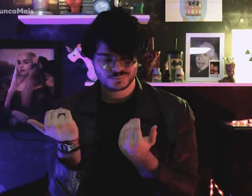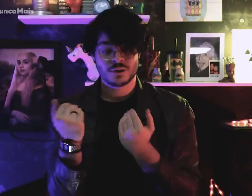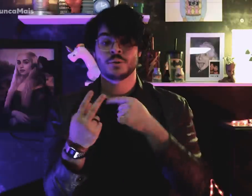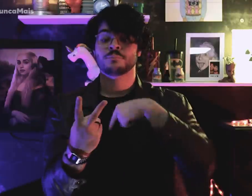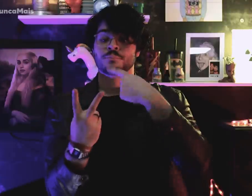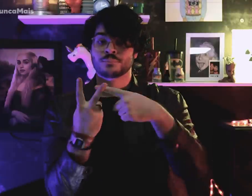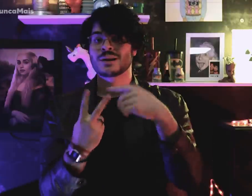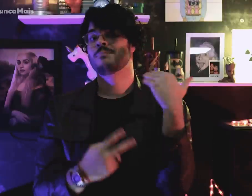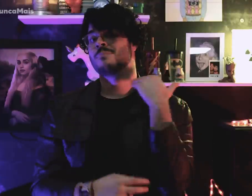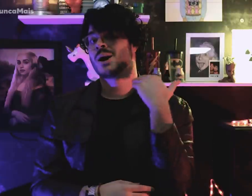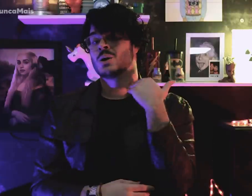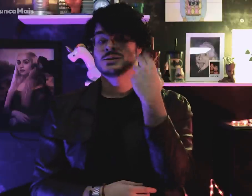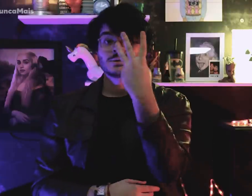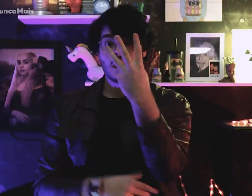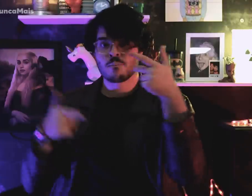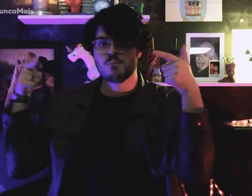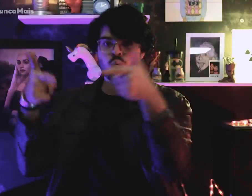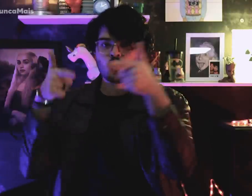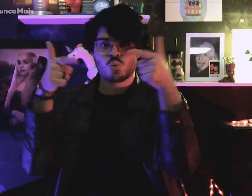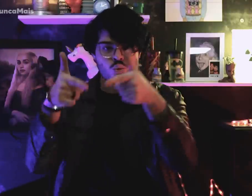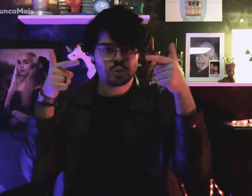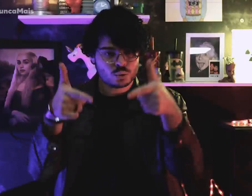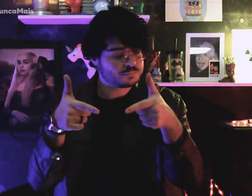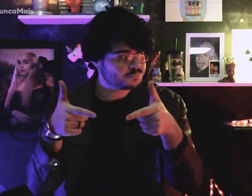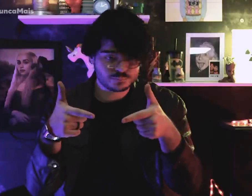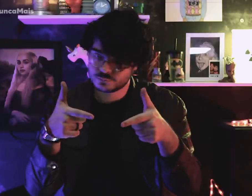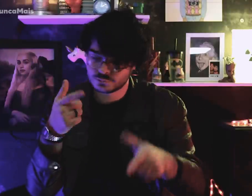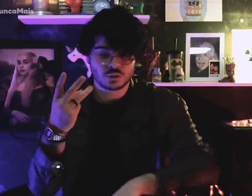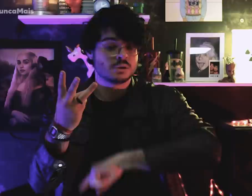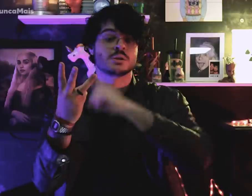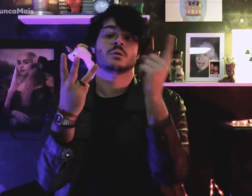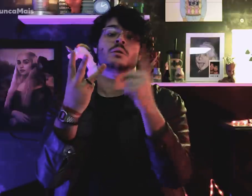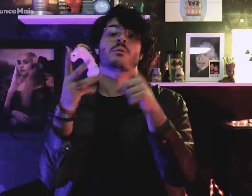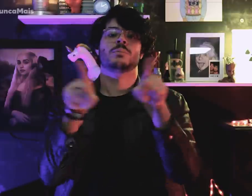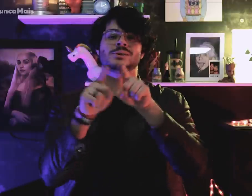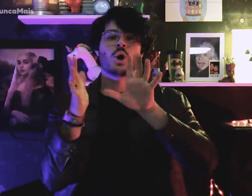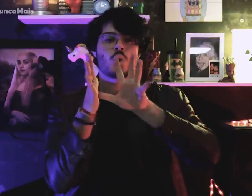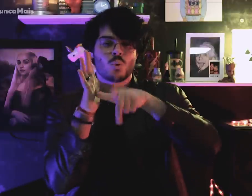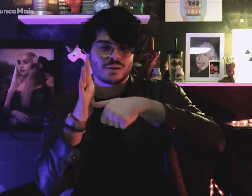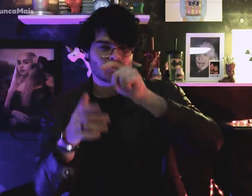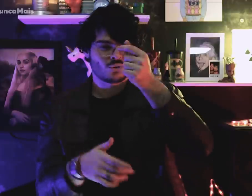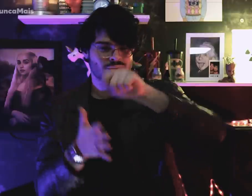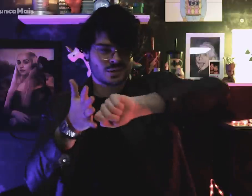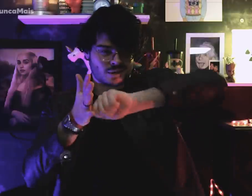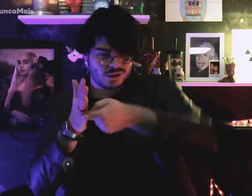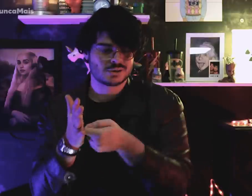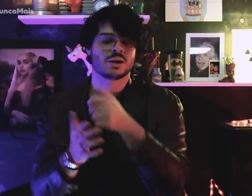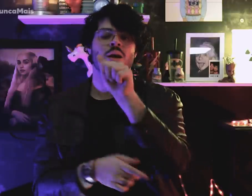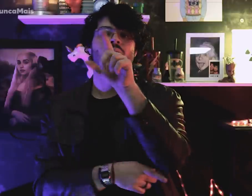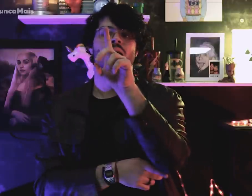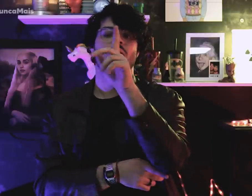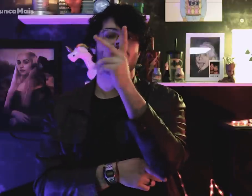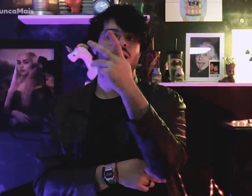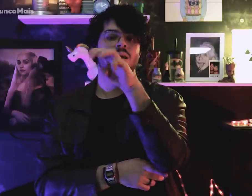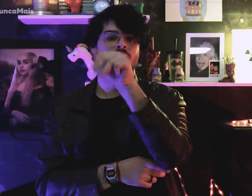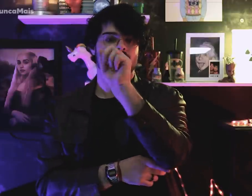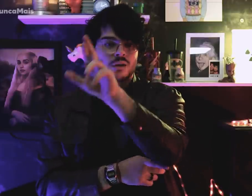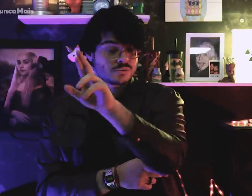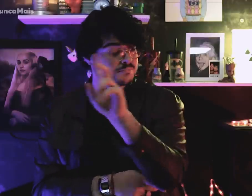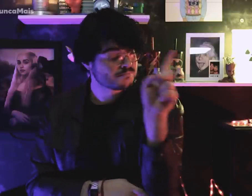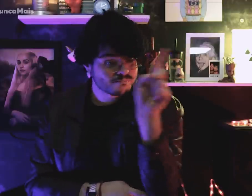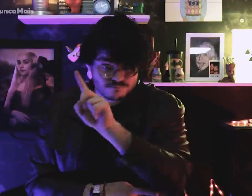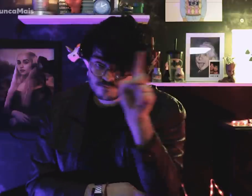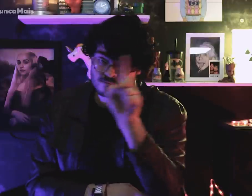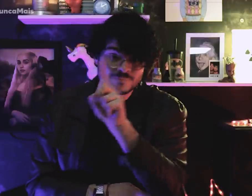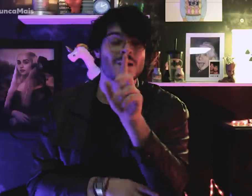jovem nem dos três assaltos a banco e o roubo do cofre do Adhemar